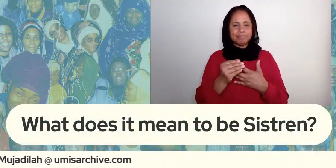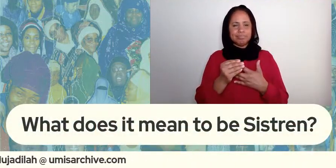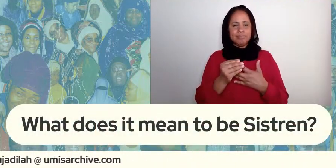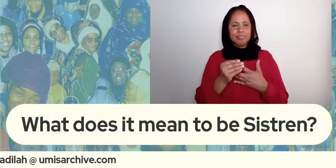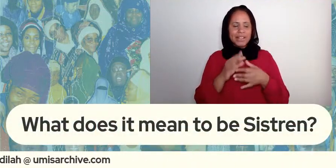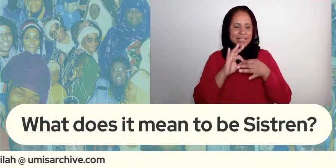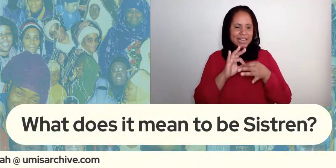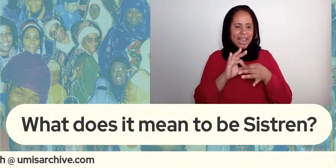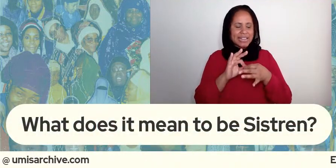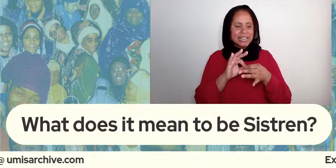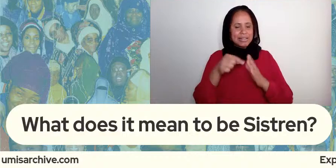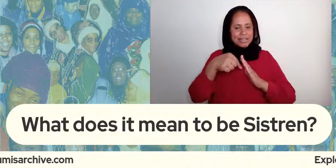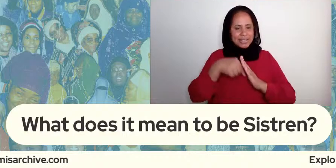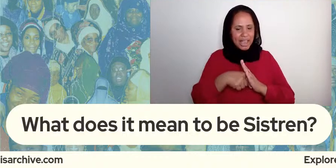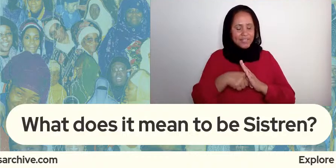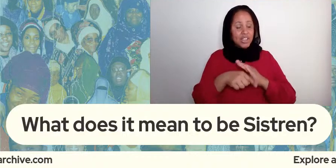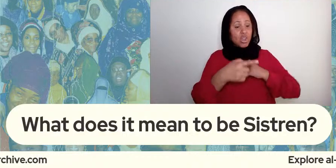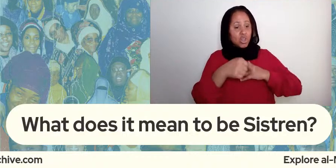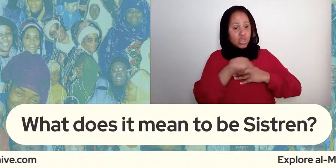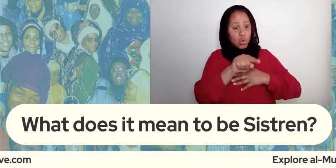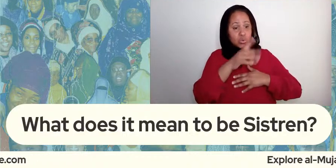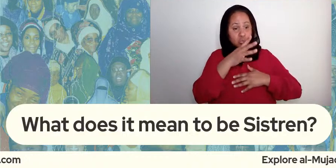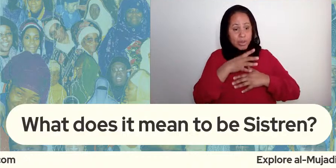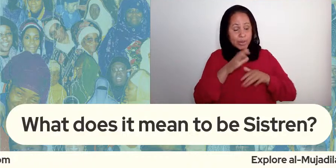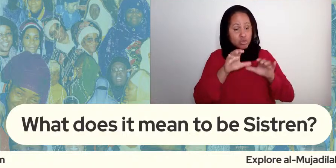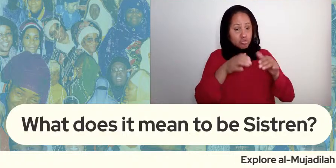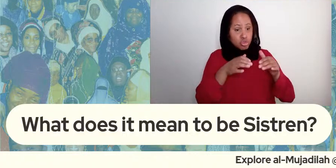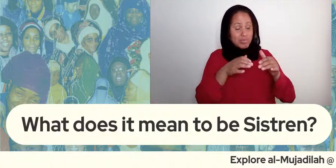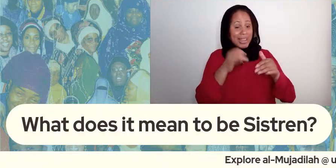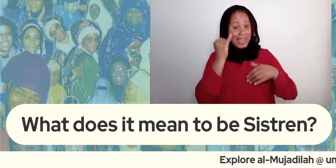here you know something happened to you you know they're gonna be here to help they're going to